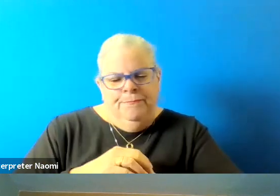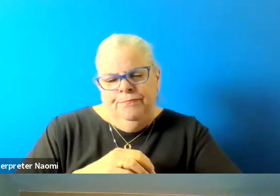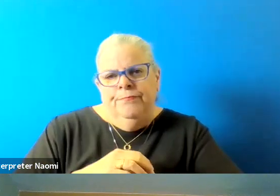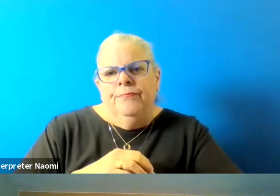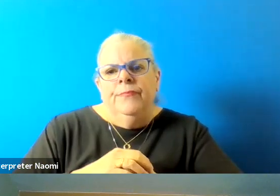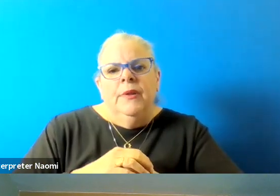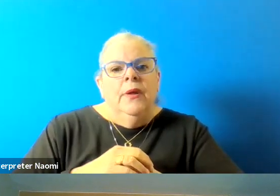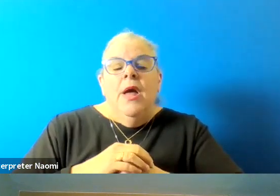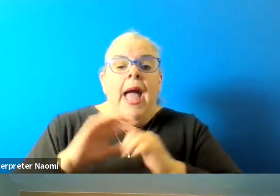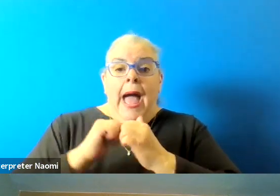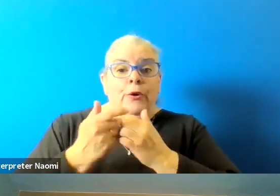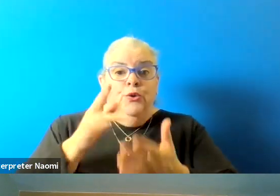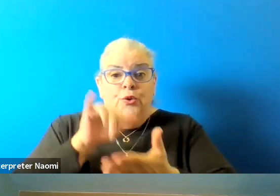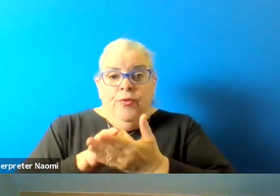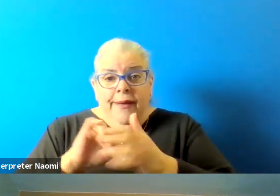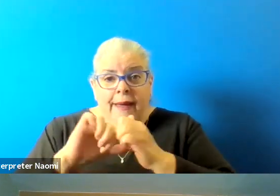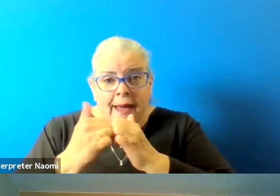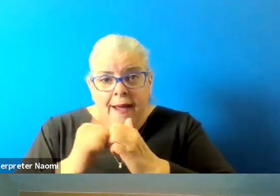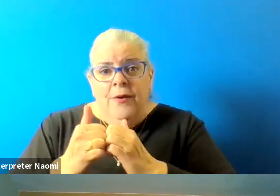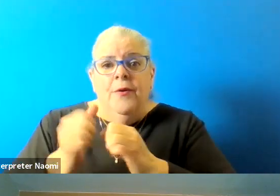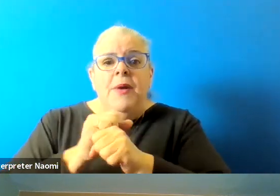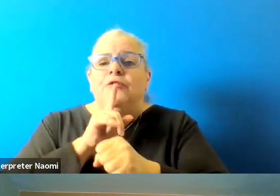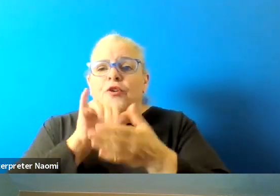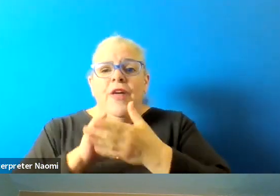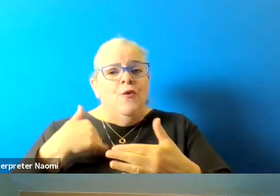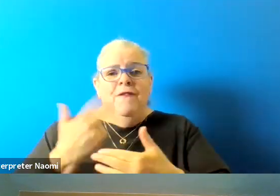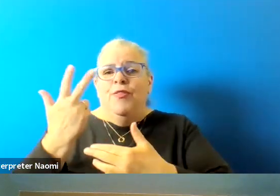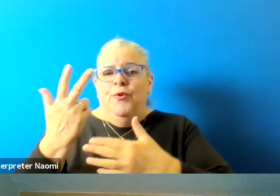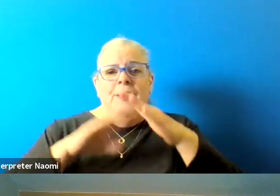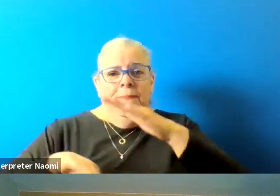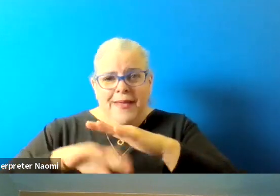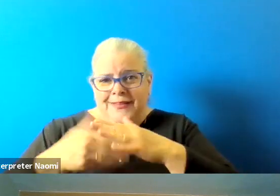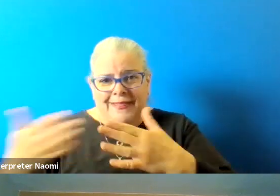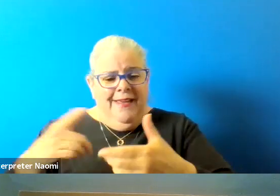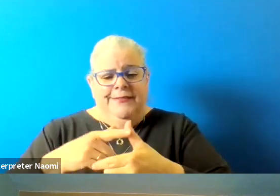In the way you do that, is to ensure you have three basic things, a secure environment,